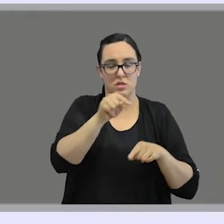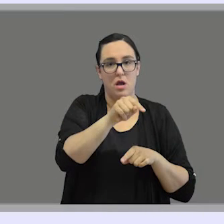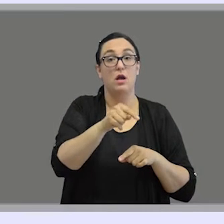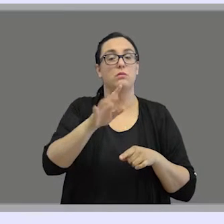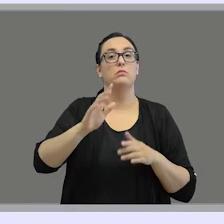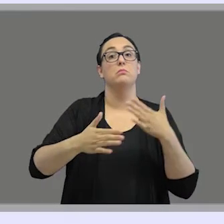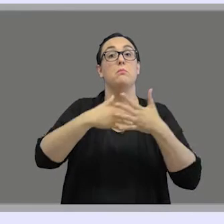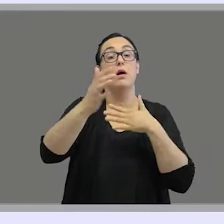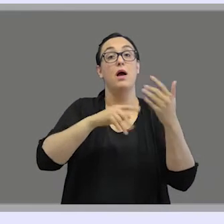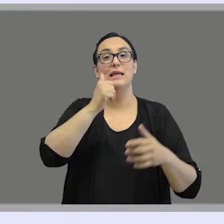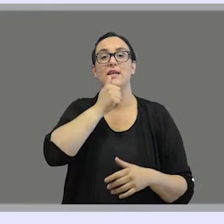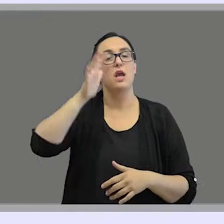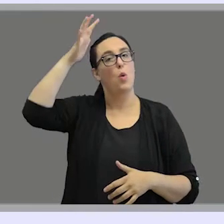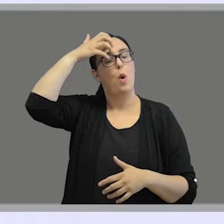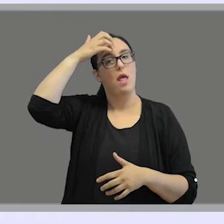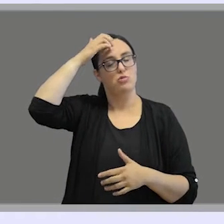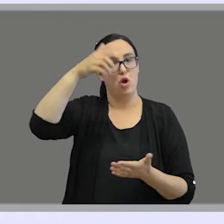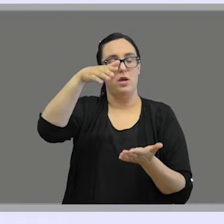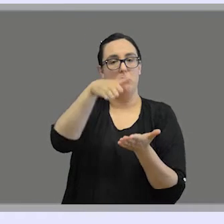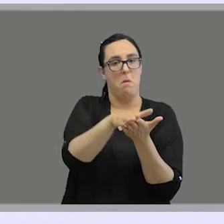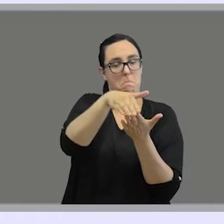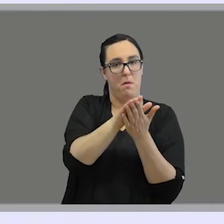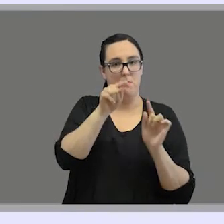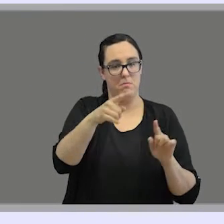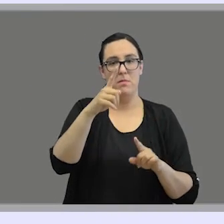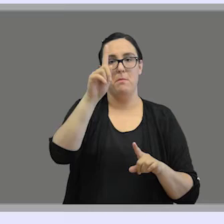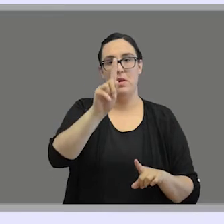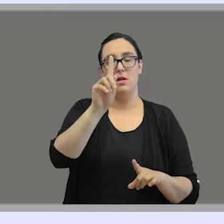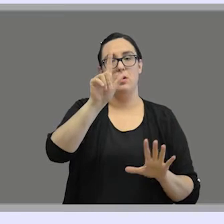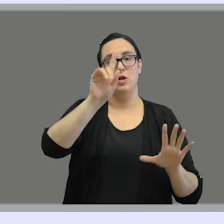was published. In this publication,